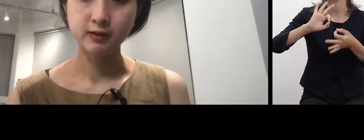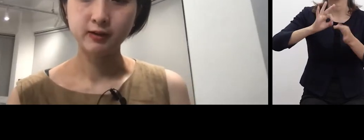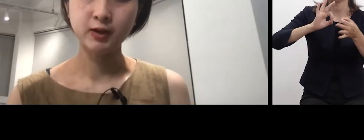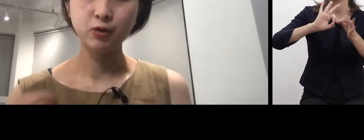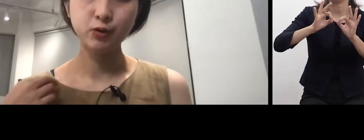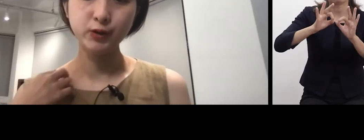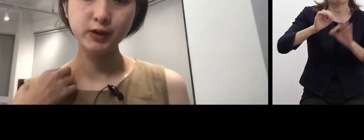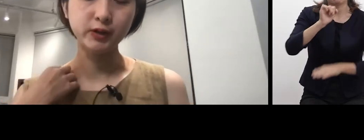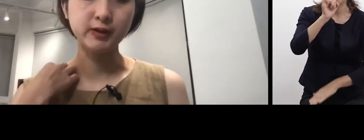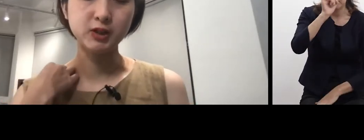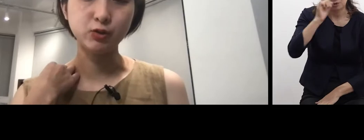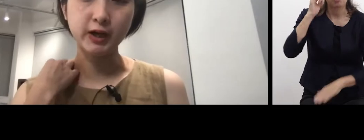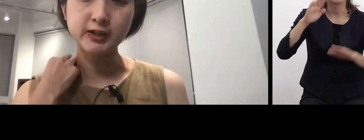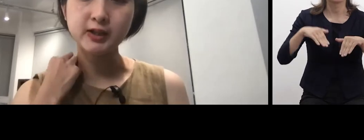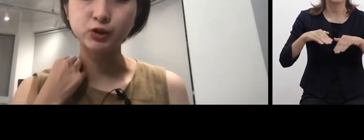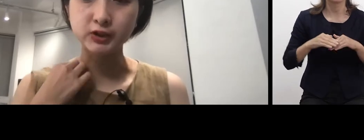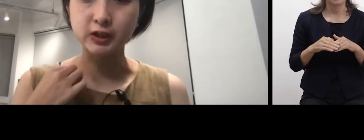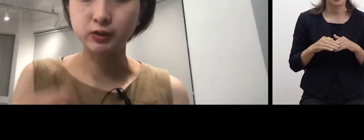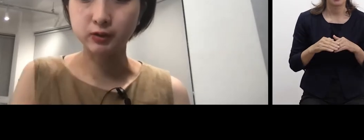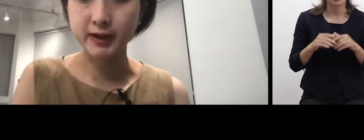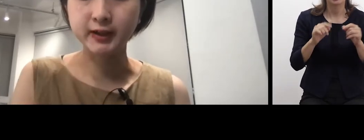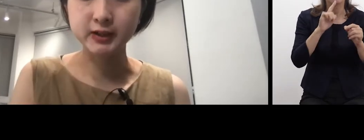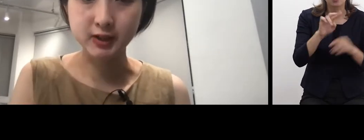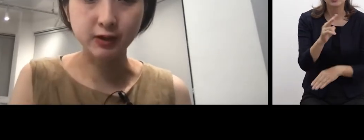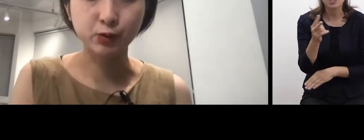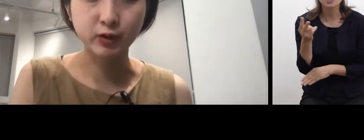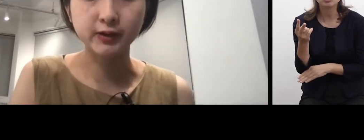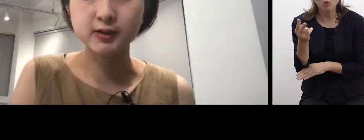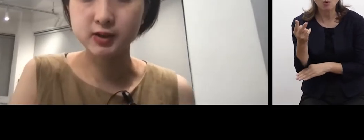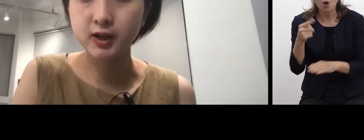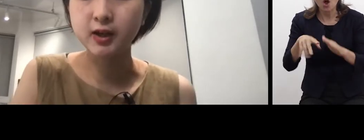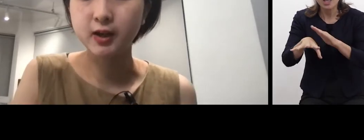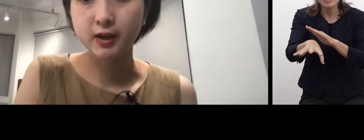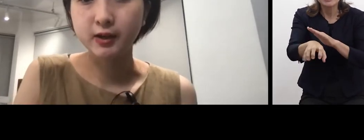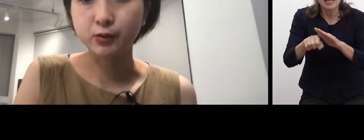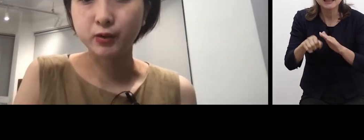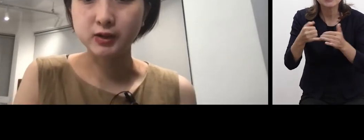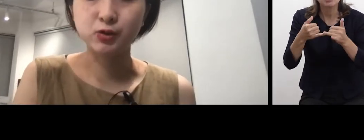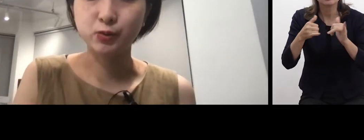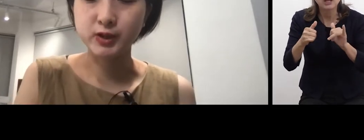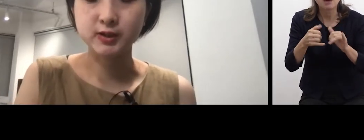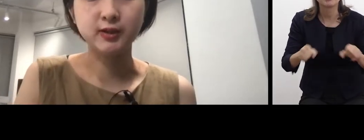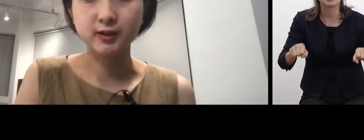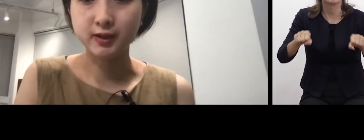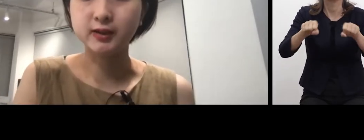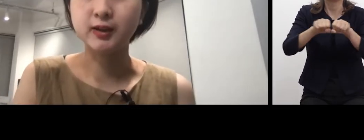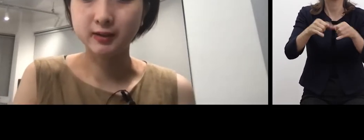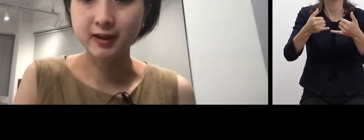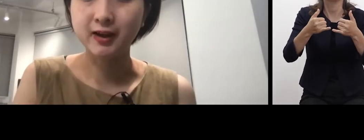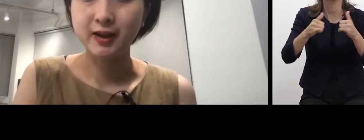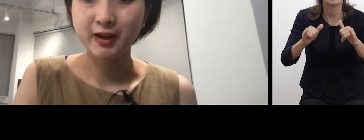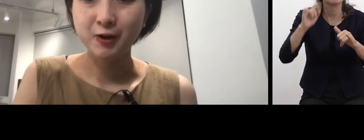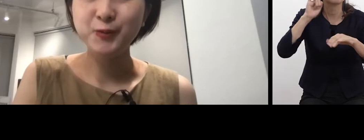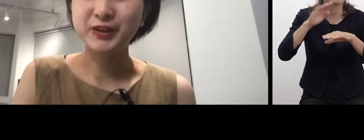which means translator or mediator in Japanese.